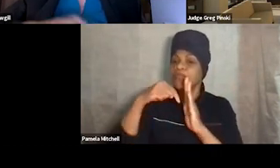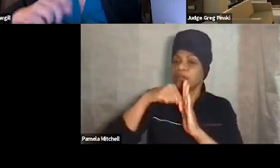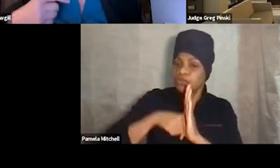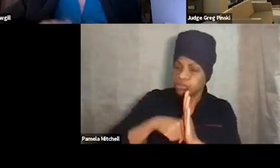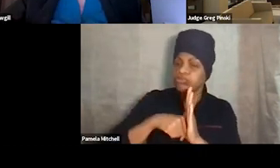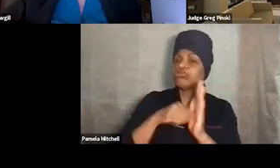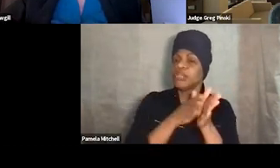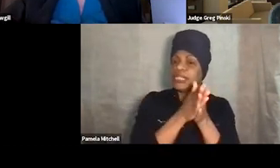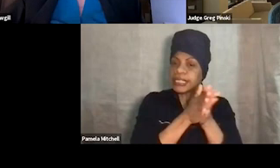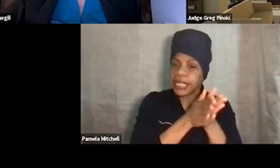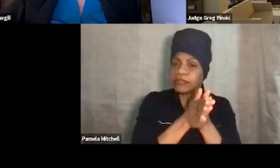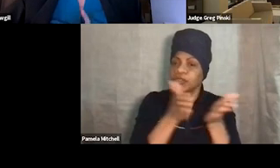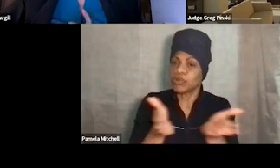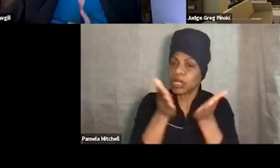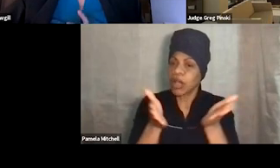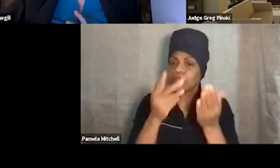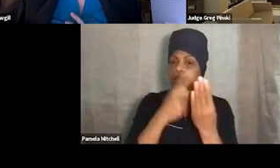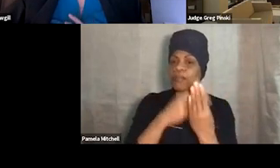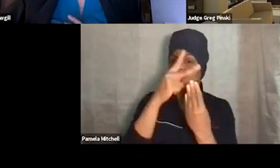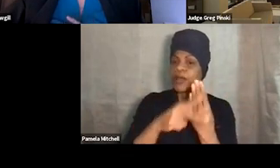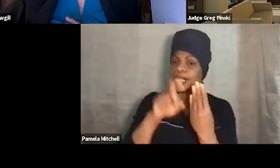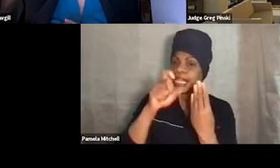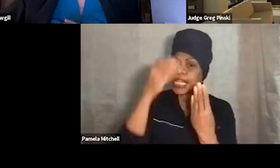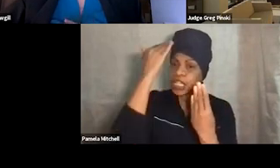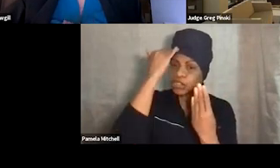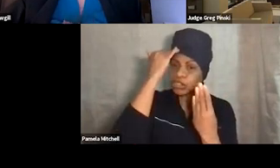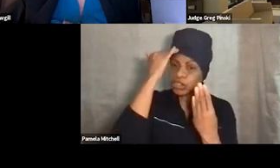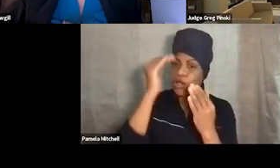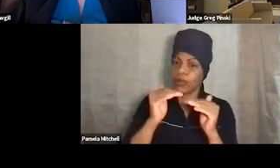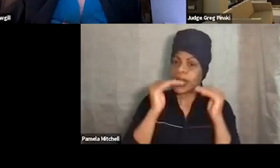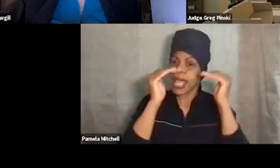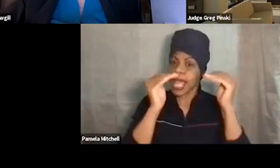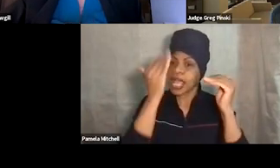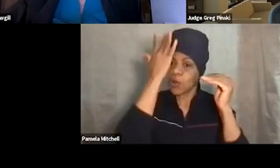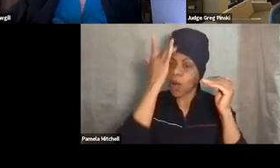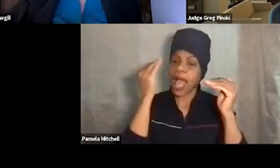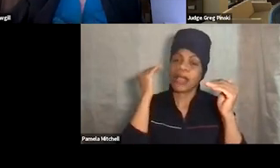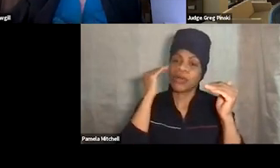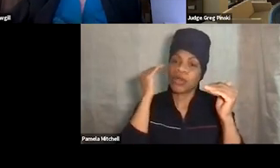And they need to know that ahead of time so that they know what's gonna happen when they're successful in the program also.